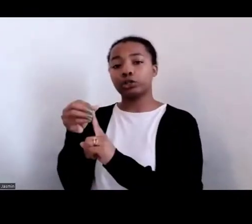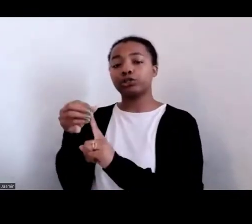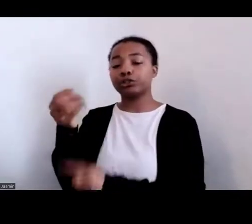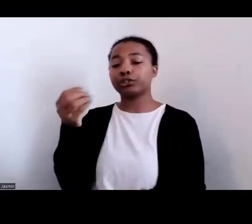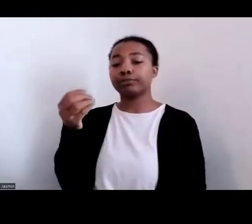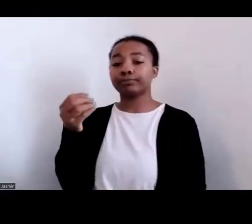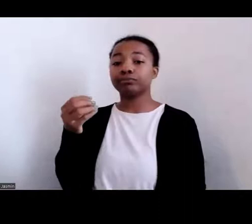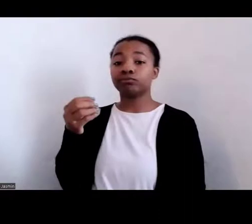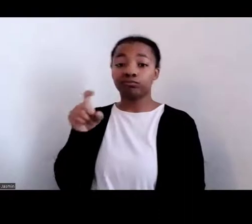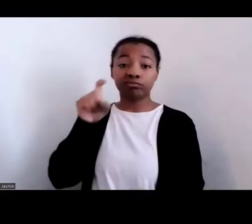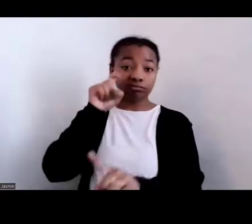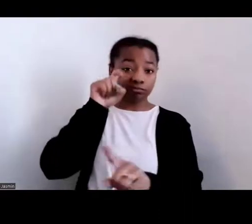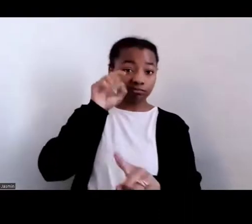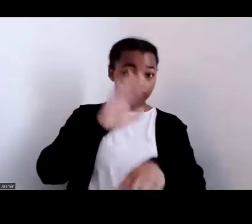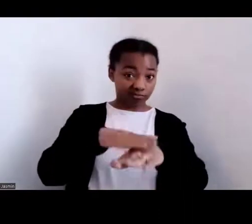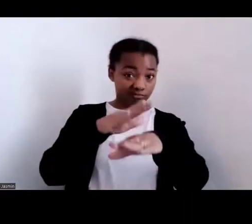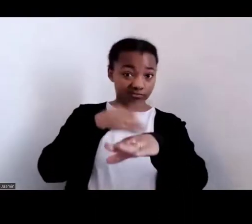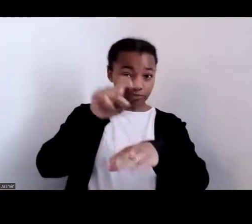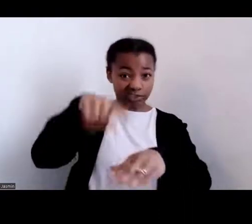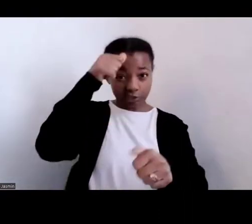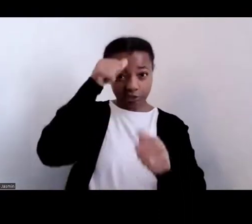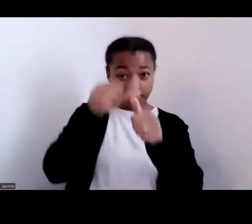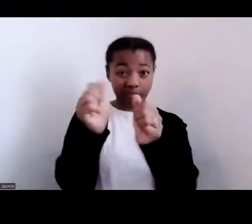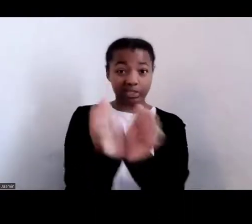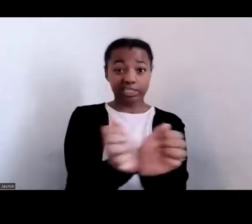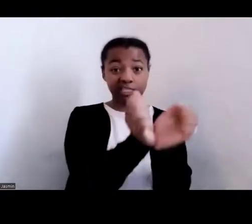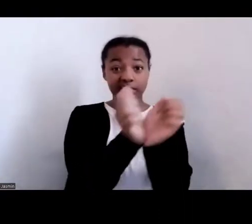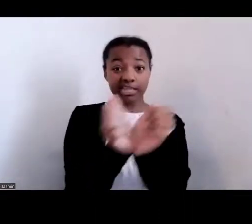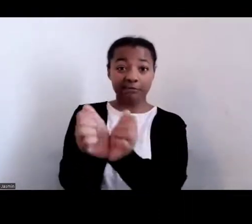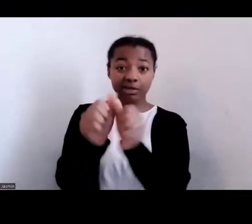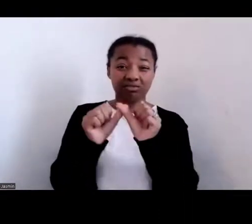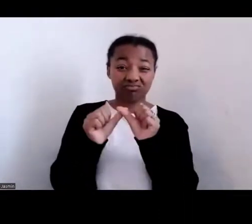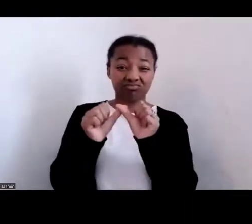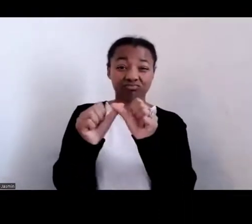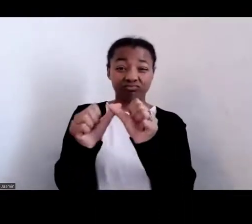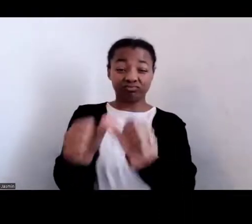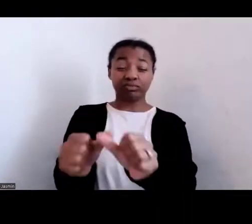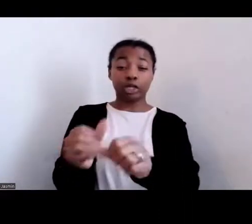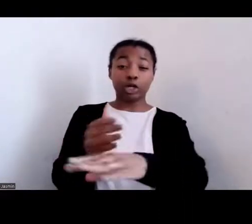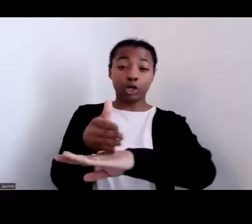was over three centuries. By the 19th century, African American foodways displayed